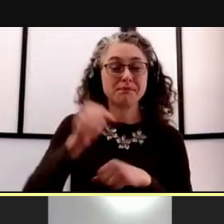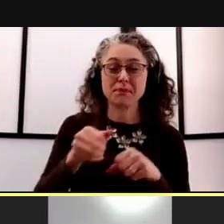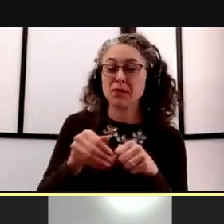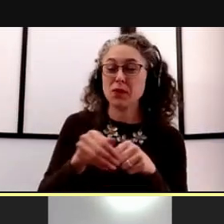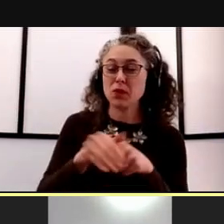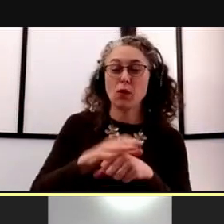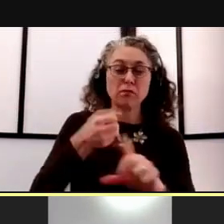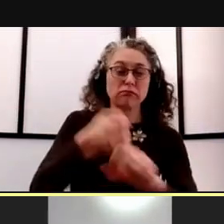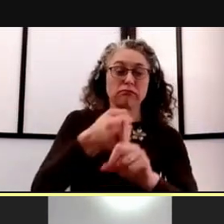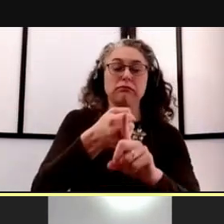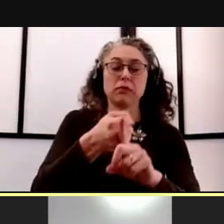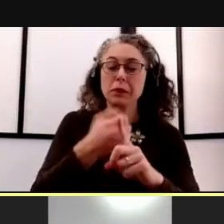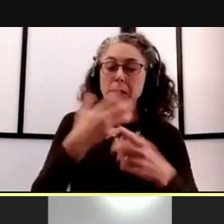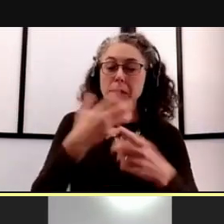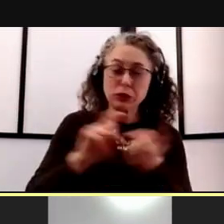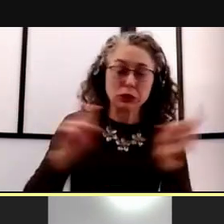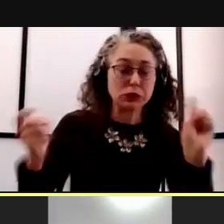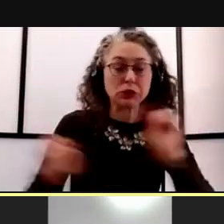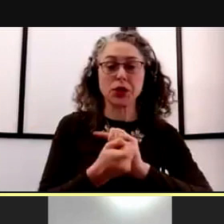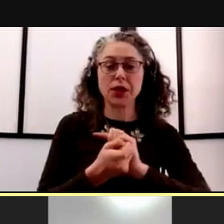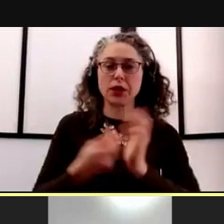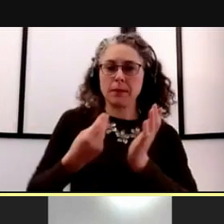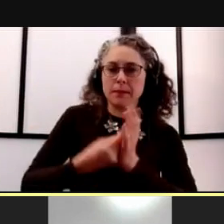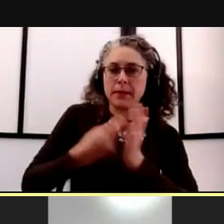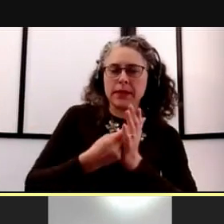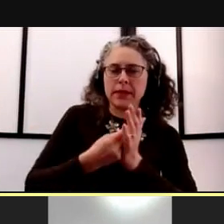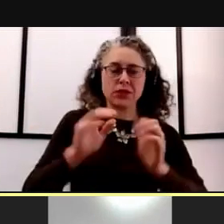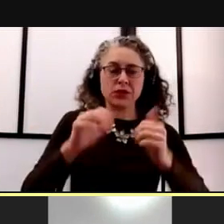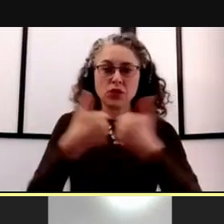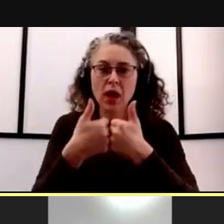as well as revenue losses in many areas of the university,